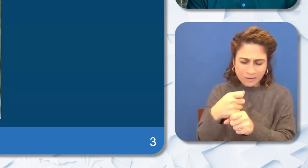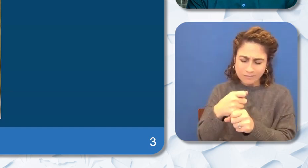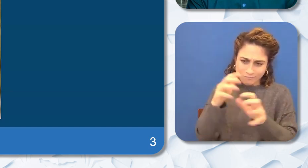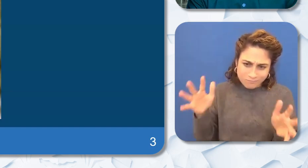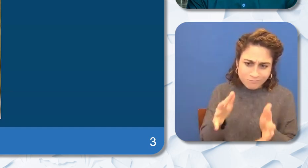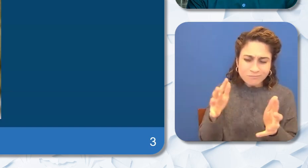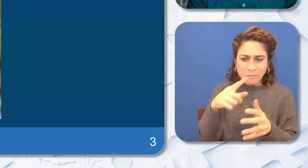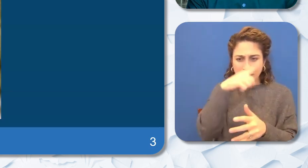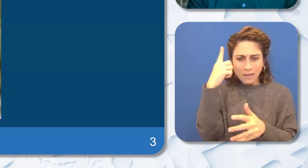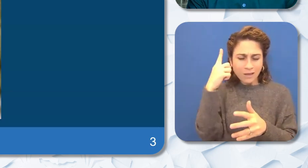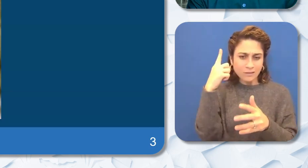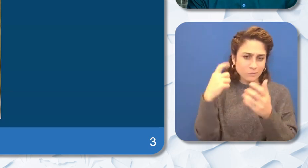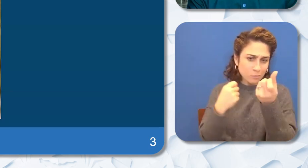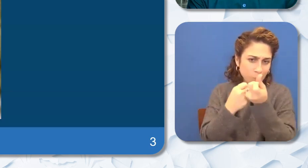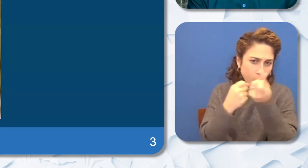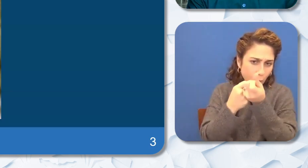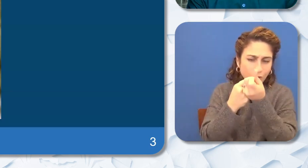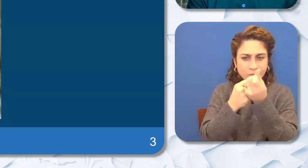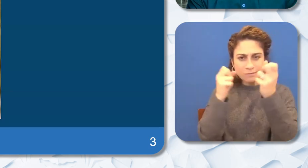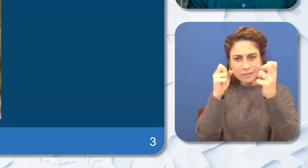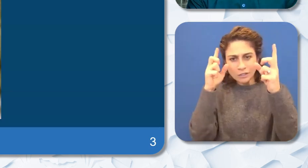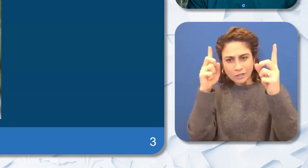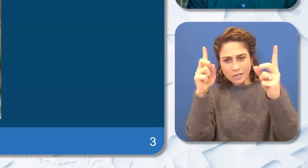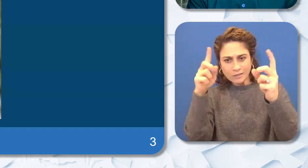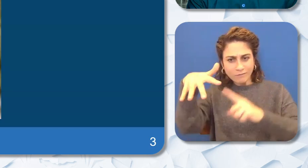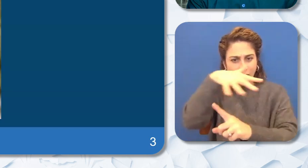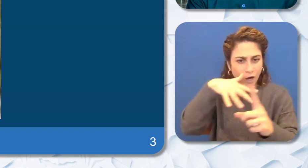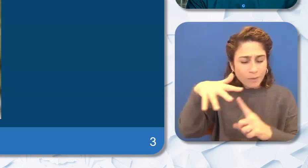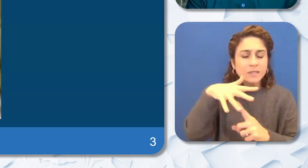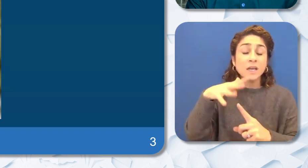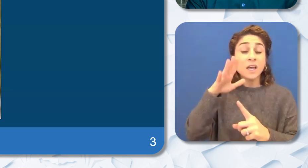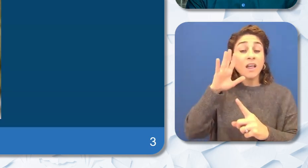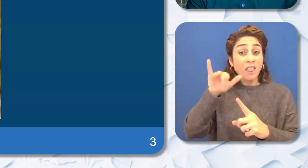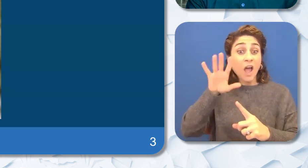Black educators because they can see themselves reflected in their work environment but also as